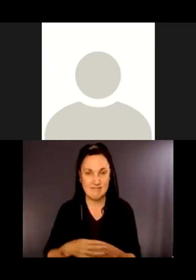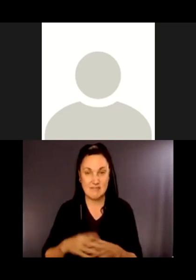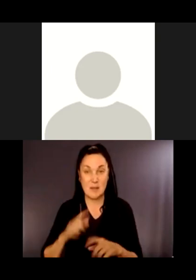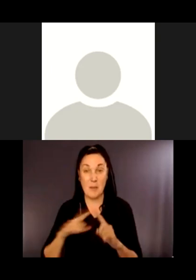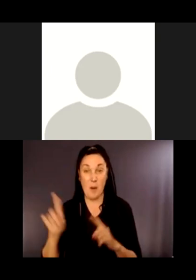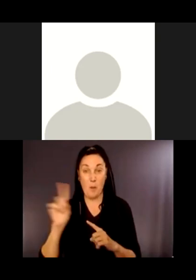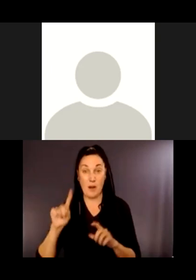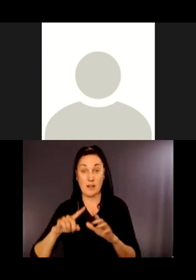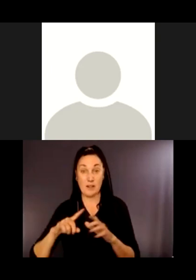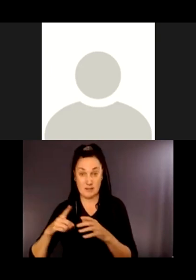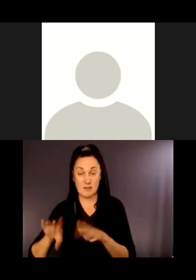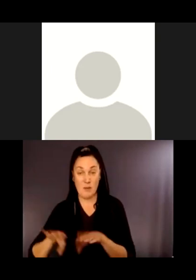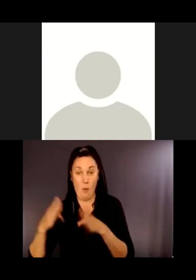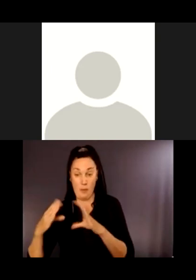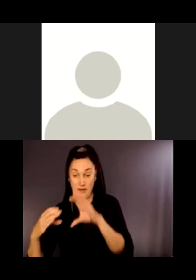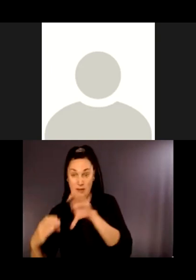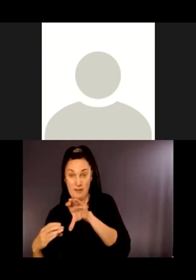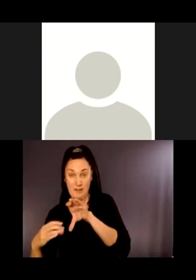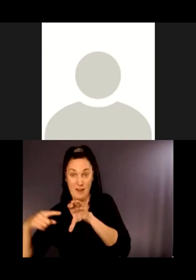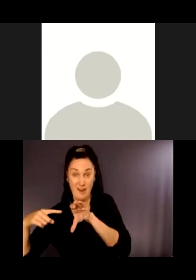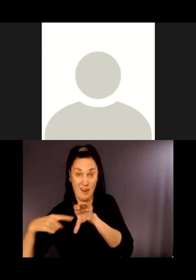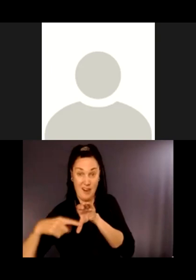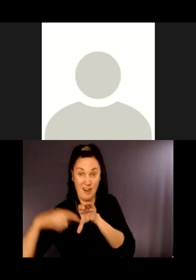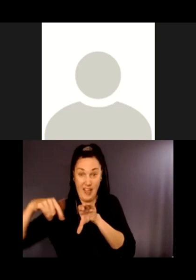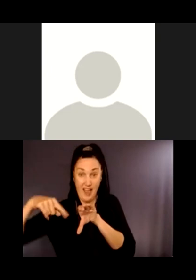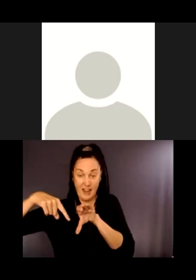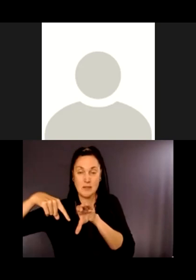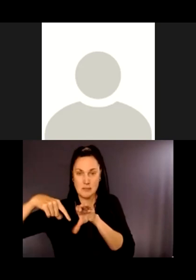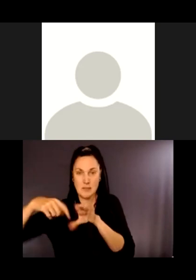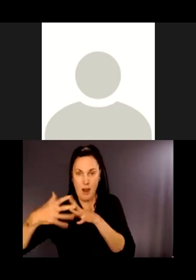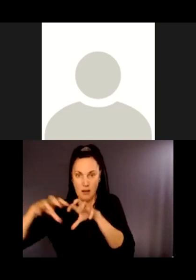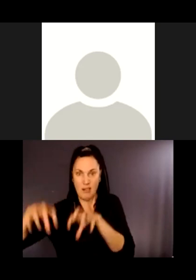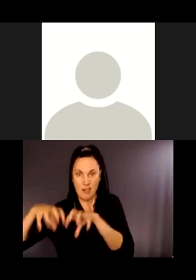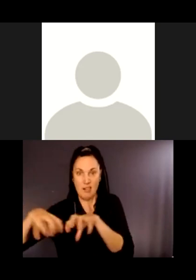pit. So where is this entry pit located? Next.